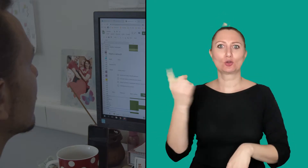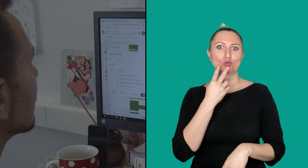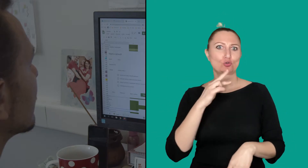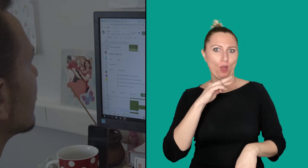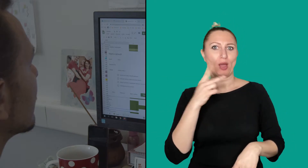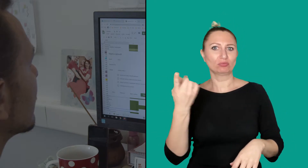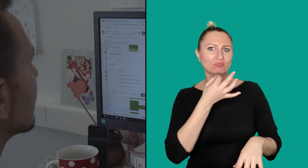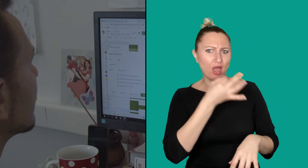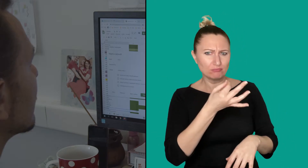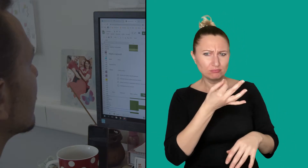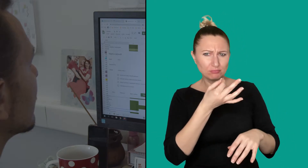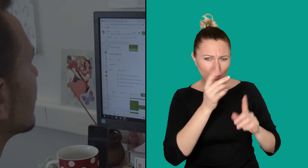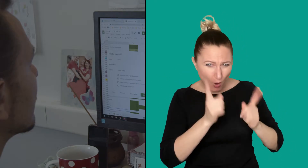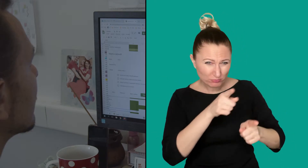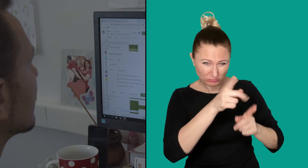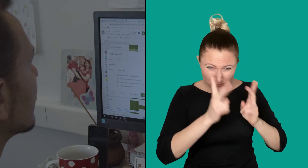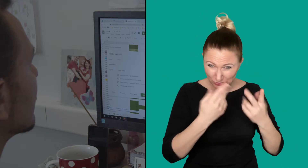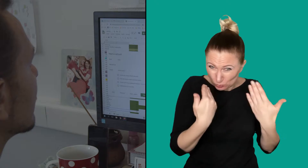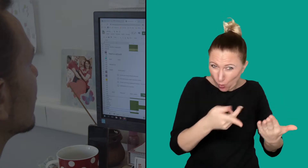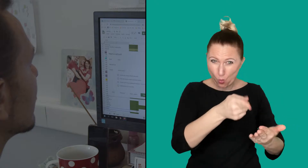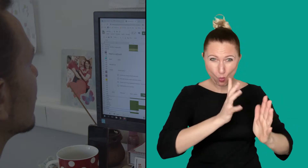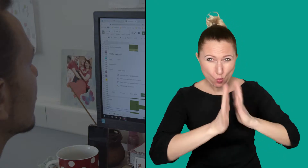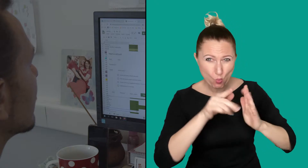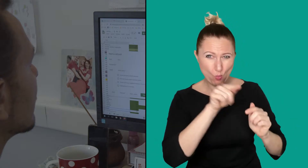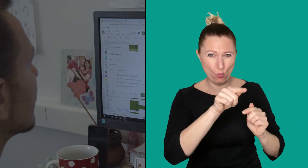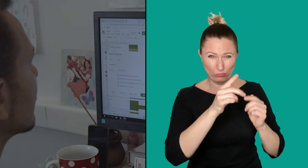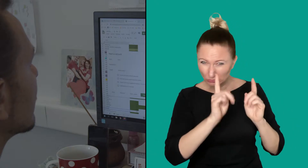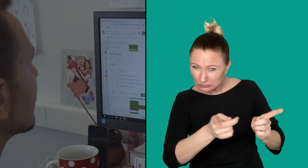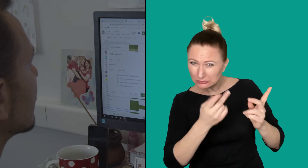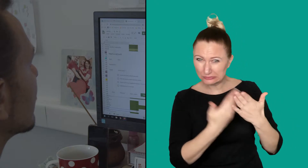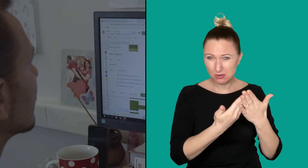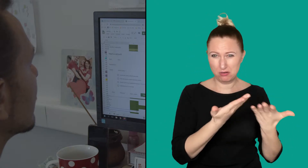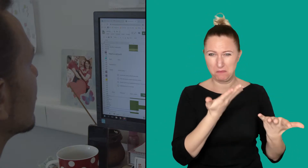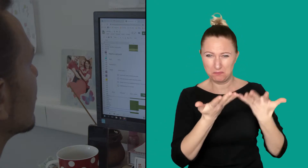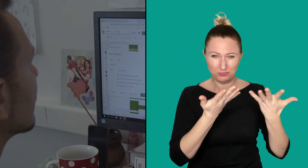he immediately reminds them if they are really signing it this way.